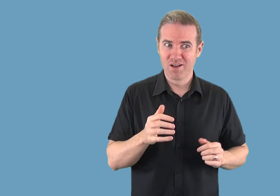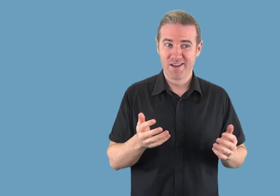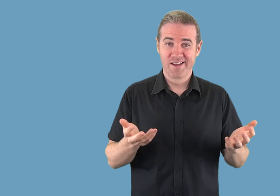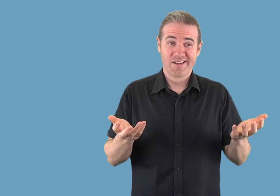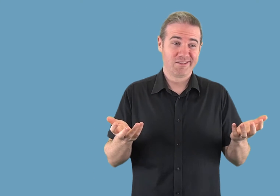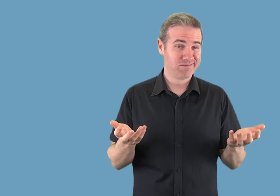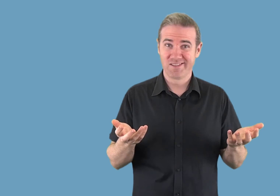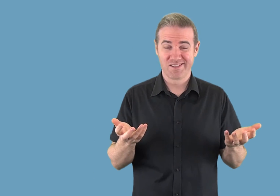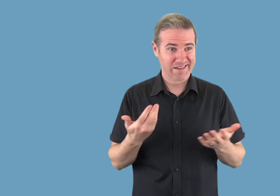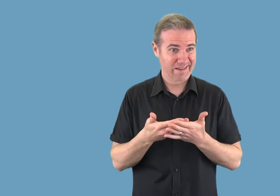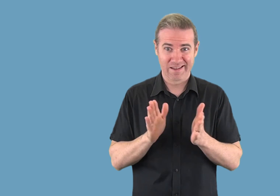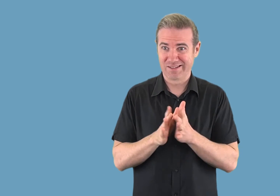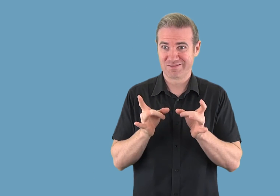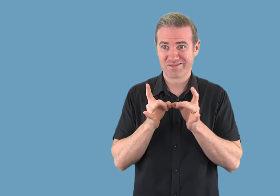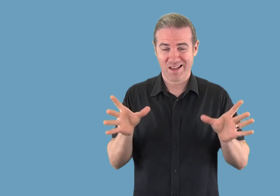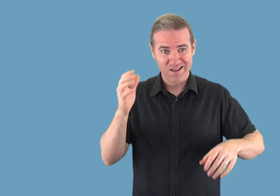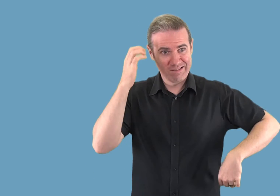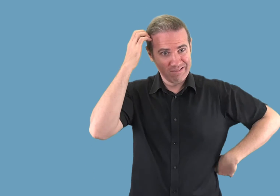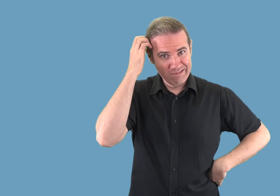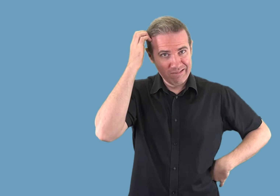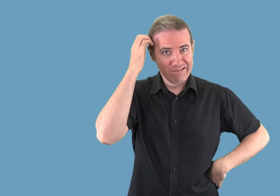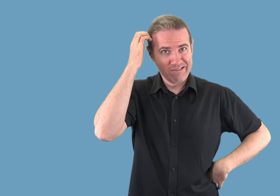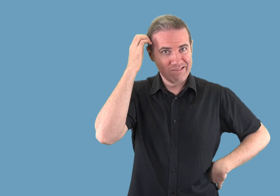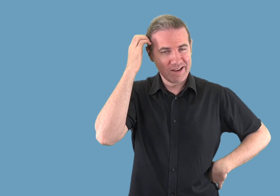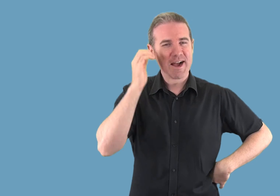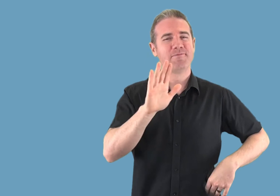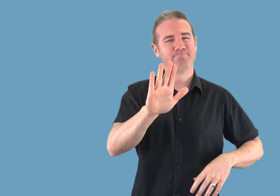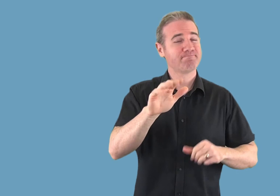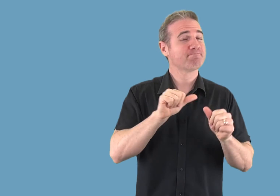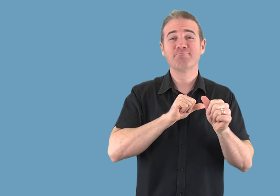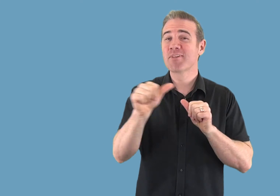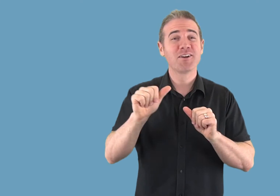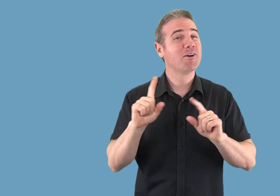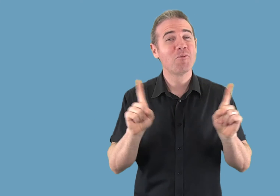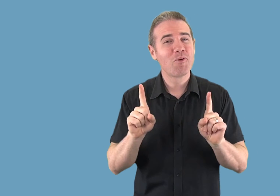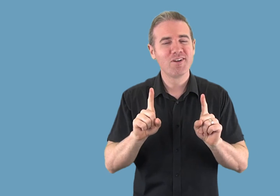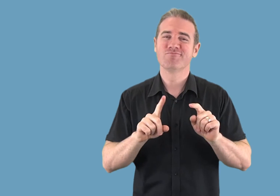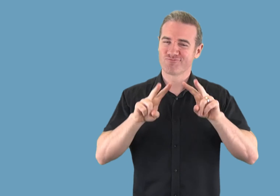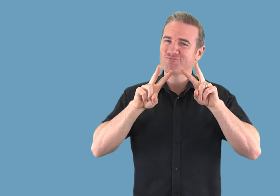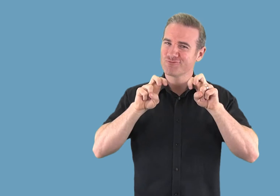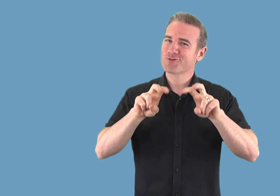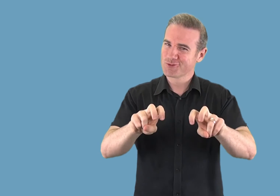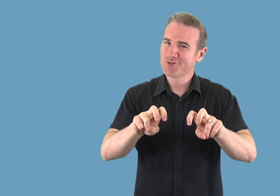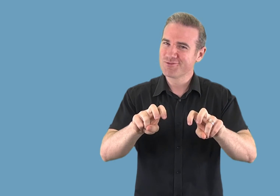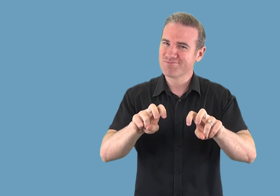Do your research by asking friends and family what they